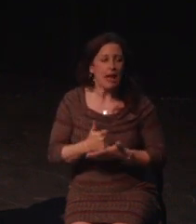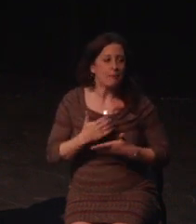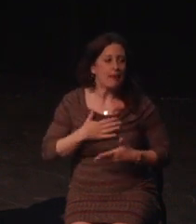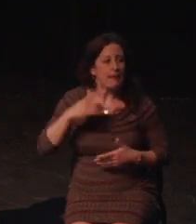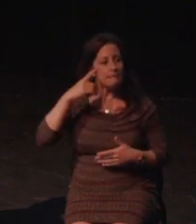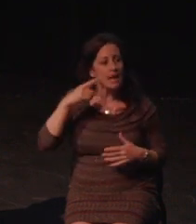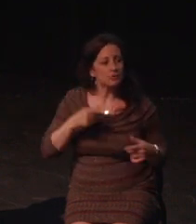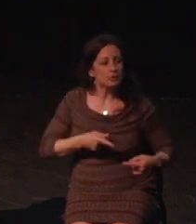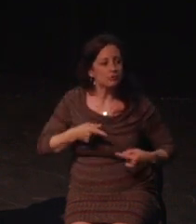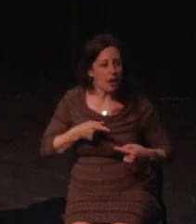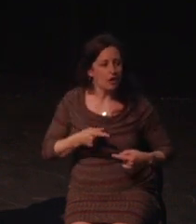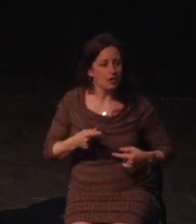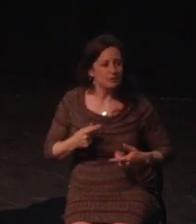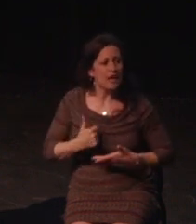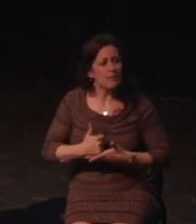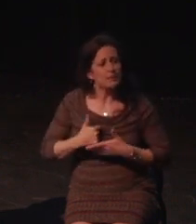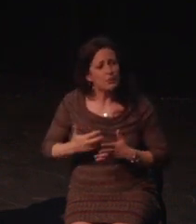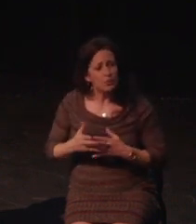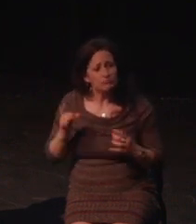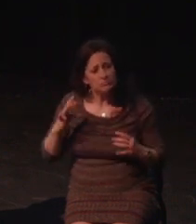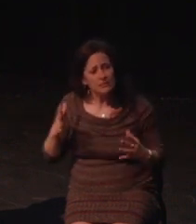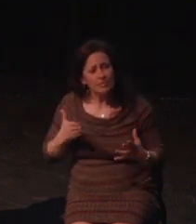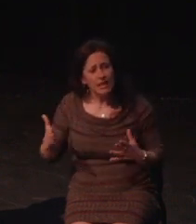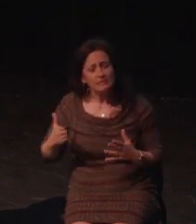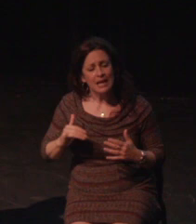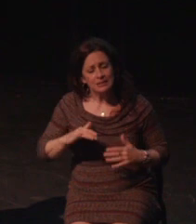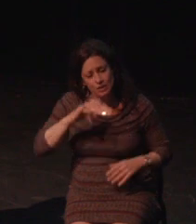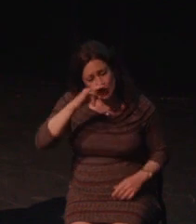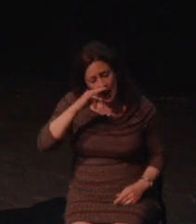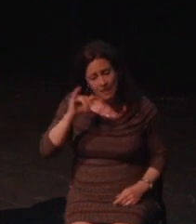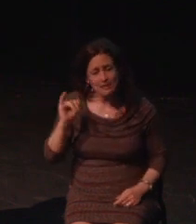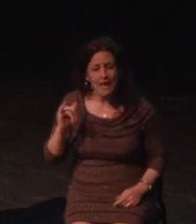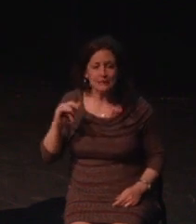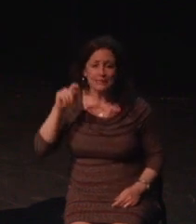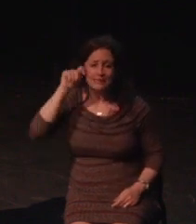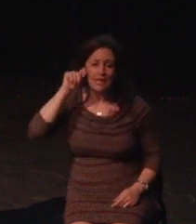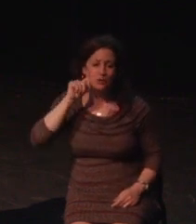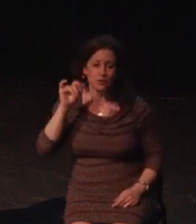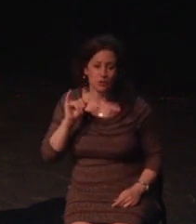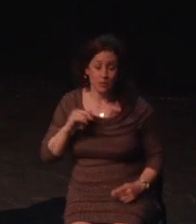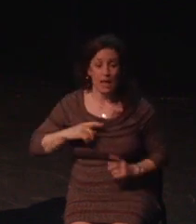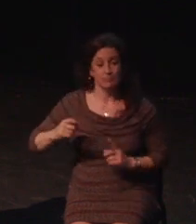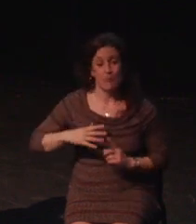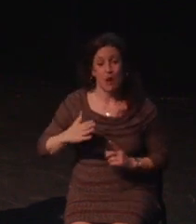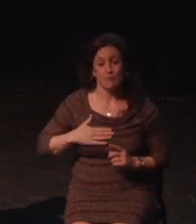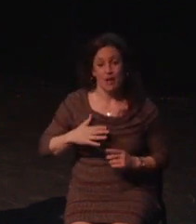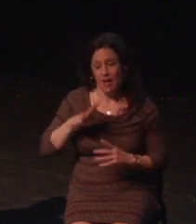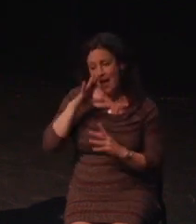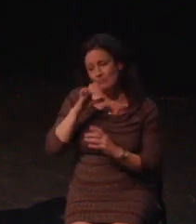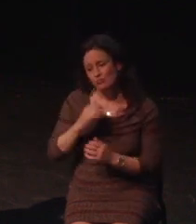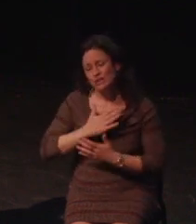One of the hottest things today is ultra-hard games. We're seeing more and more of these from platform as the action RPGs, which is great.